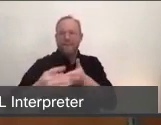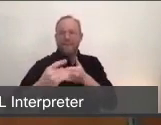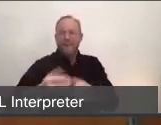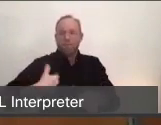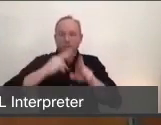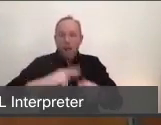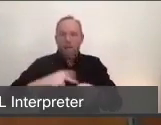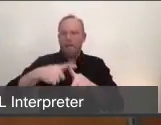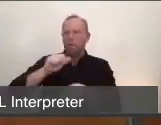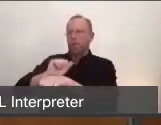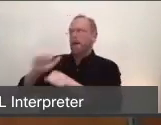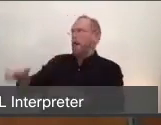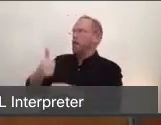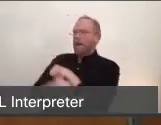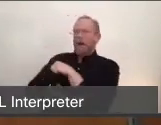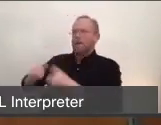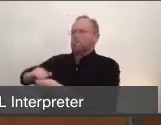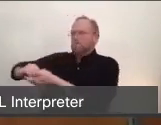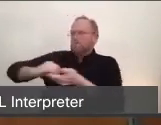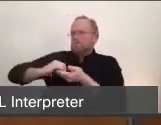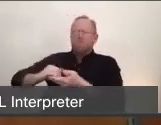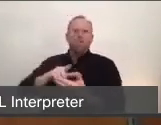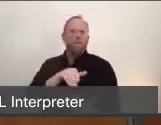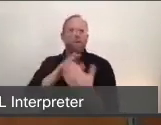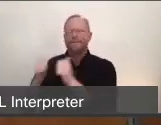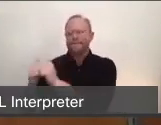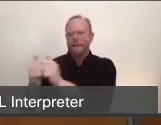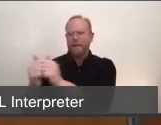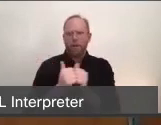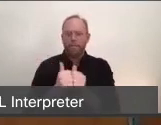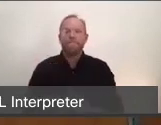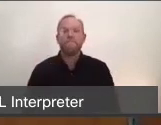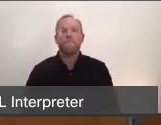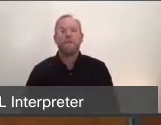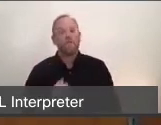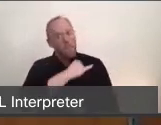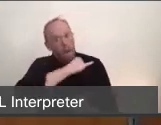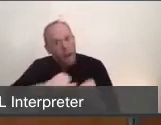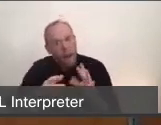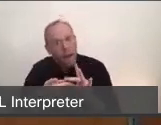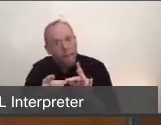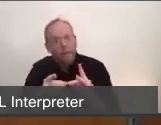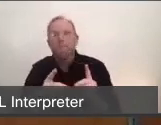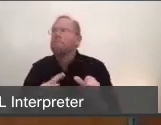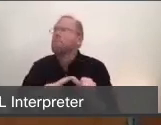as we approach this challenge as a region. So to close, I just want to say I'm so extremely proud